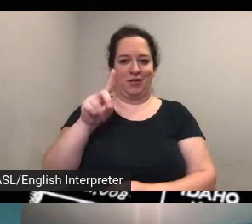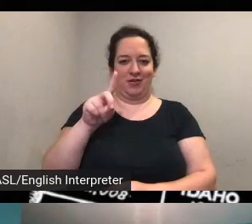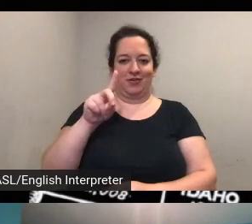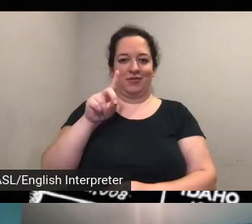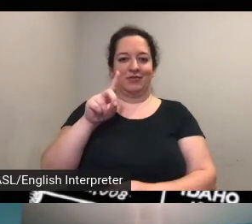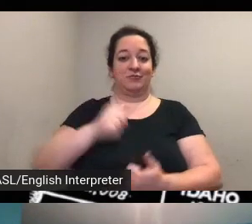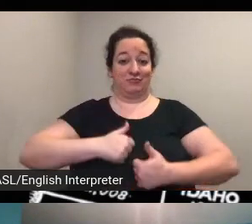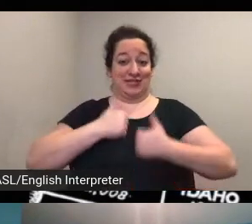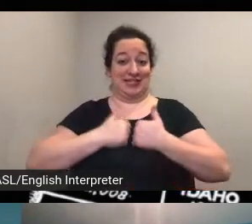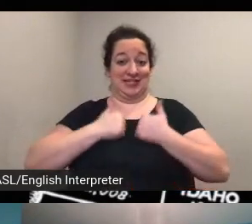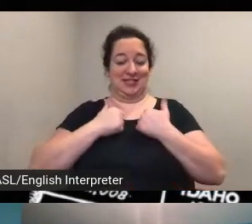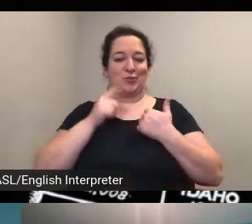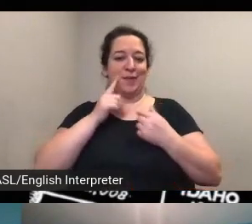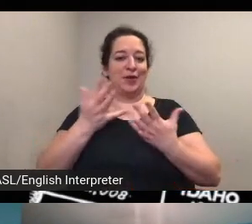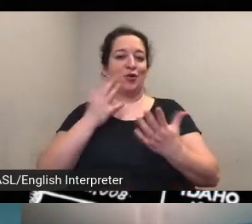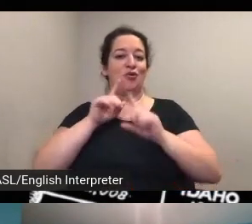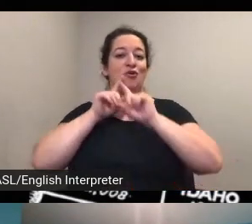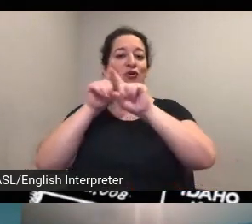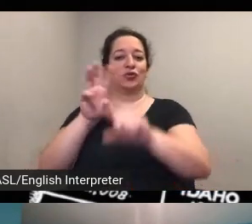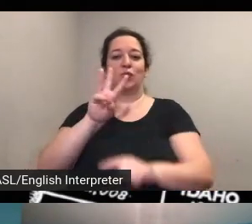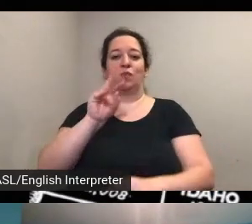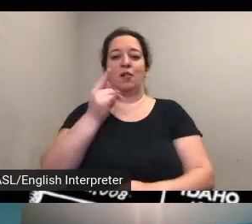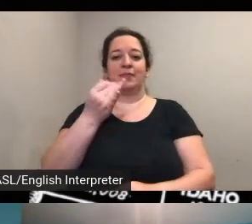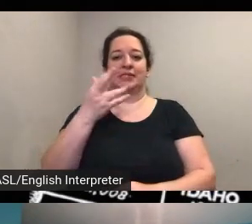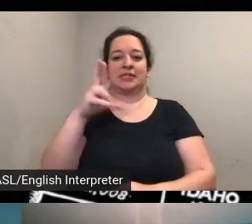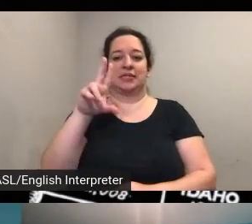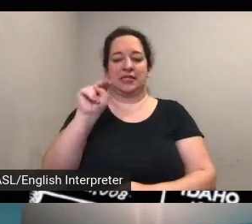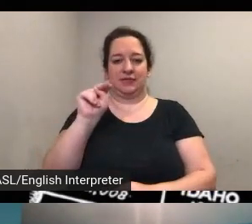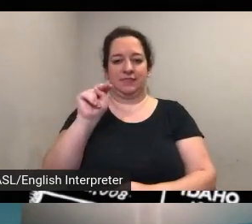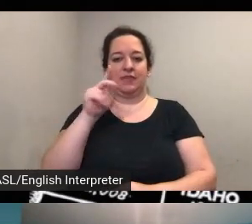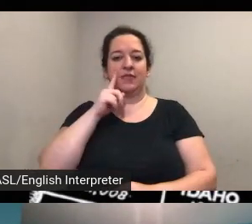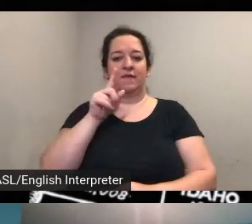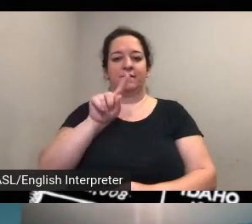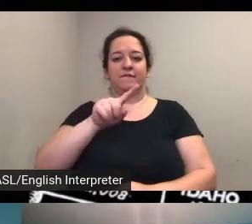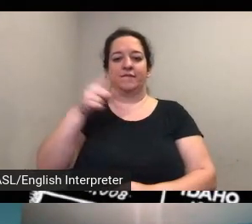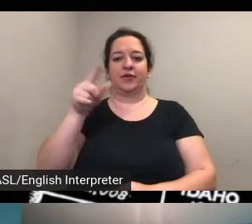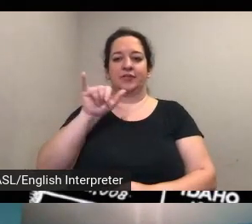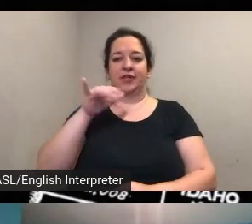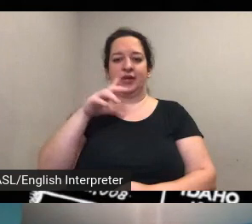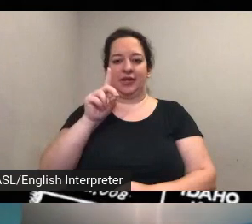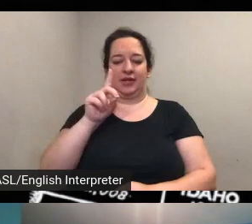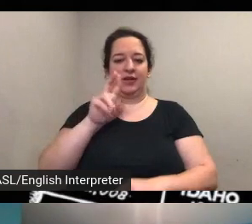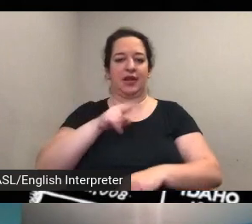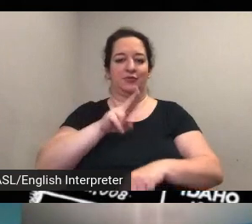um you might want to head up to wilmington where uh first state national